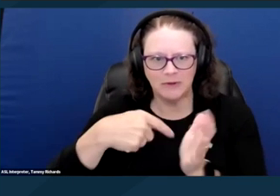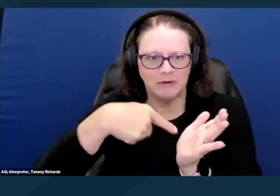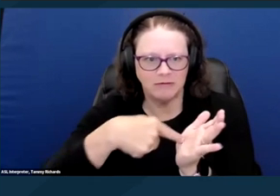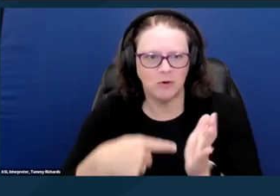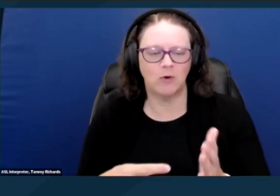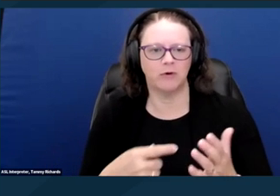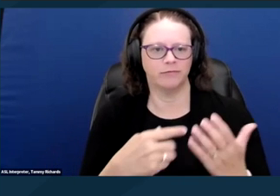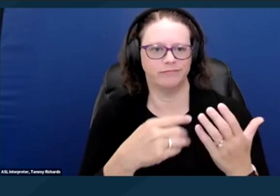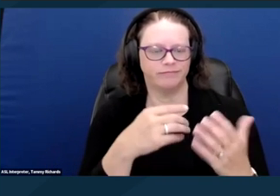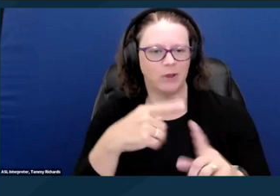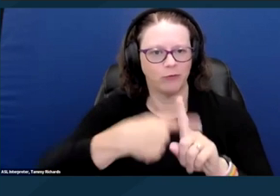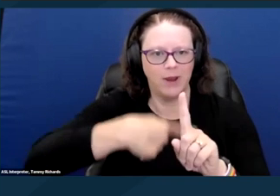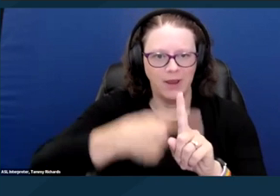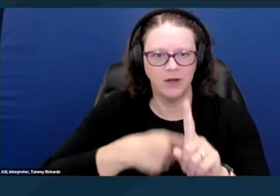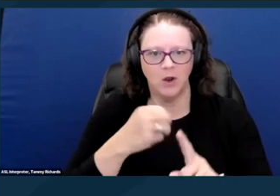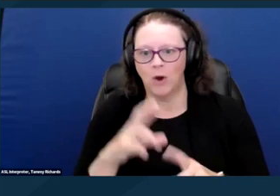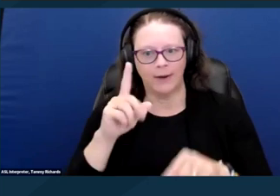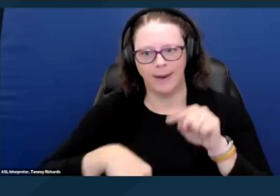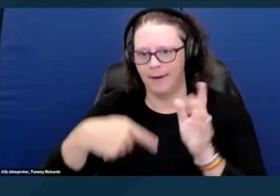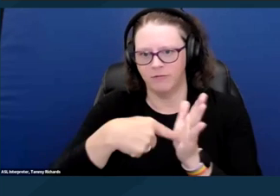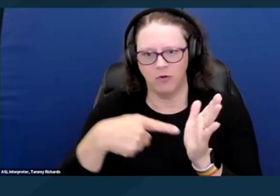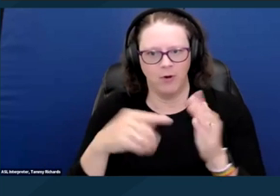A few data points to consider here.